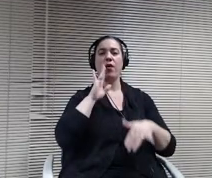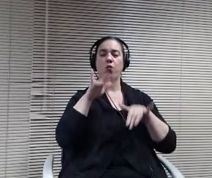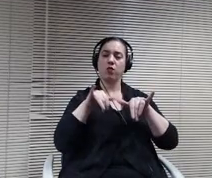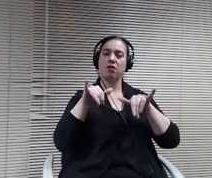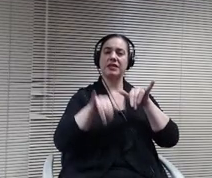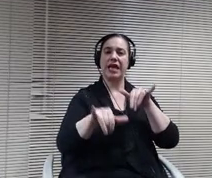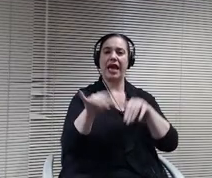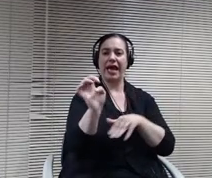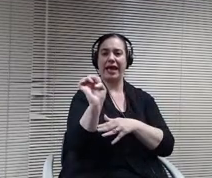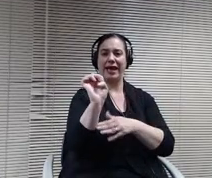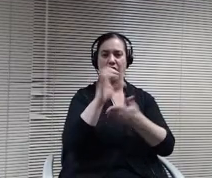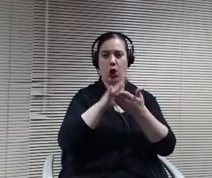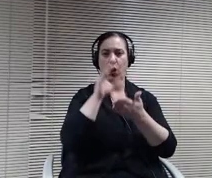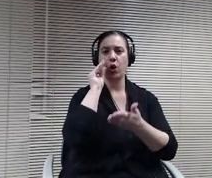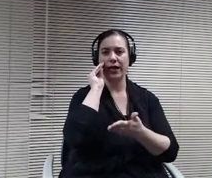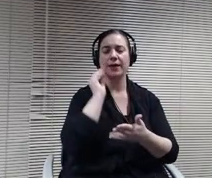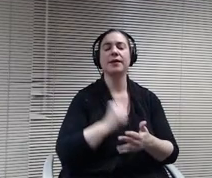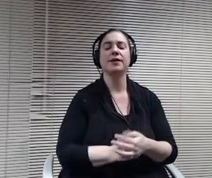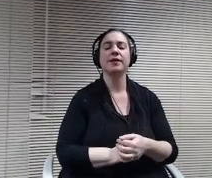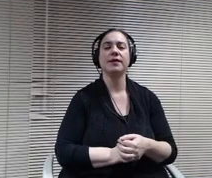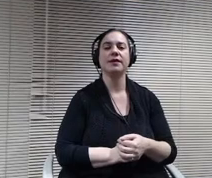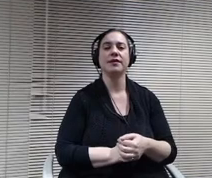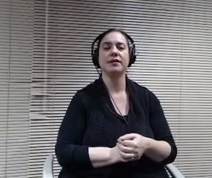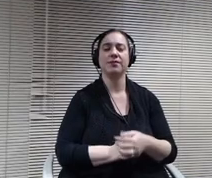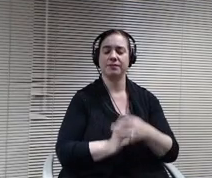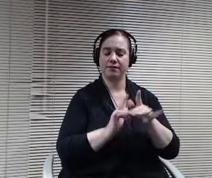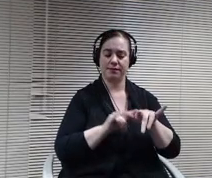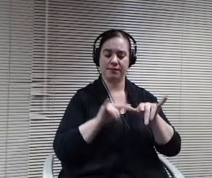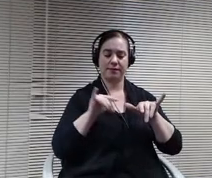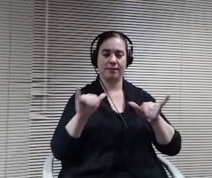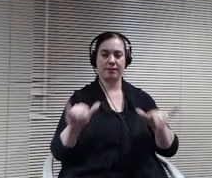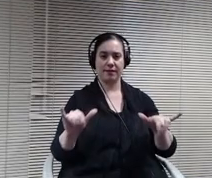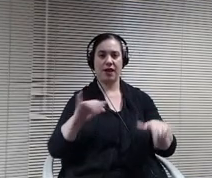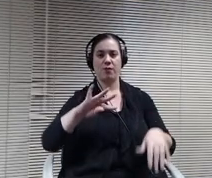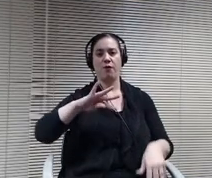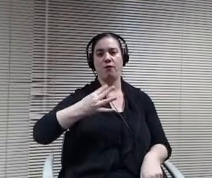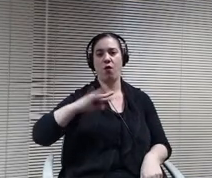At the same time, we can bring 4th and 5th graders back to the elementary schools.